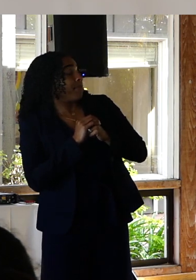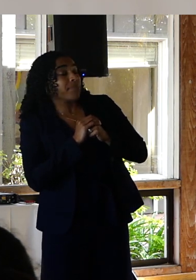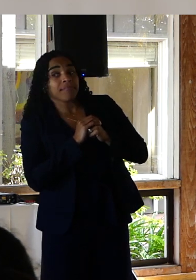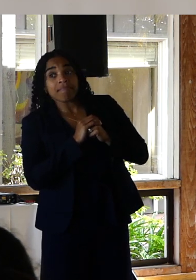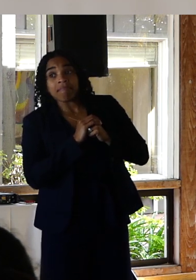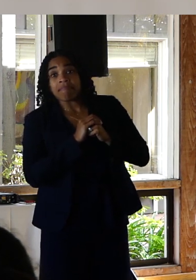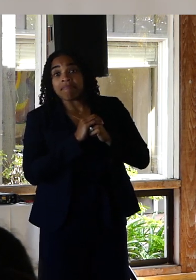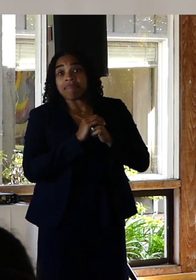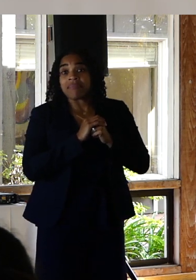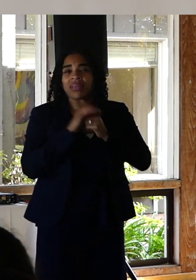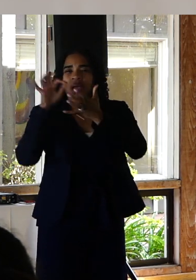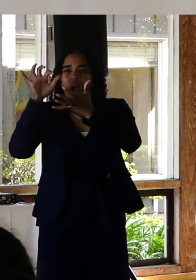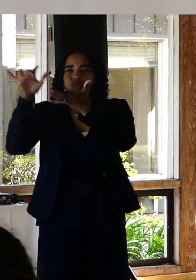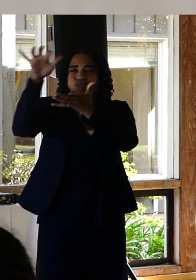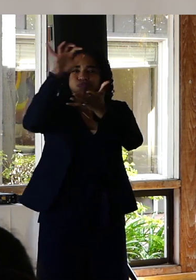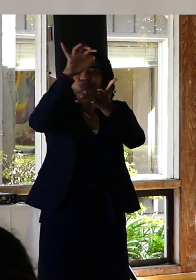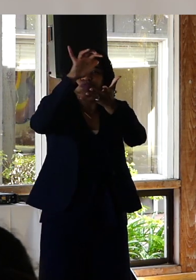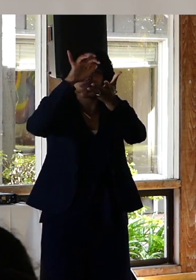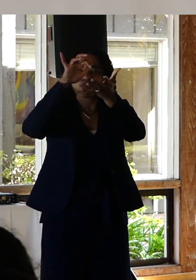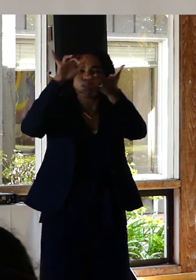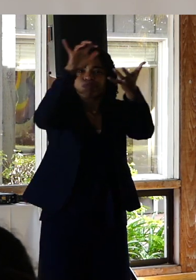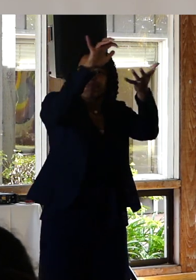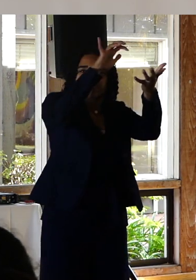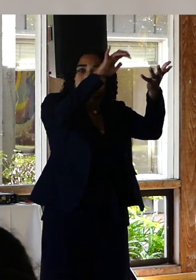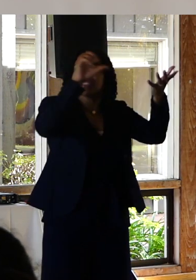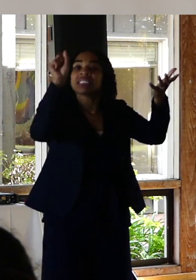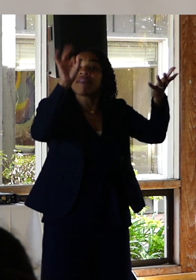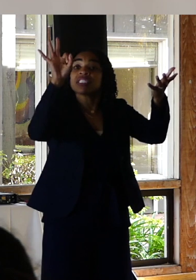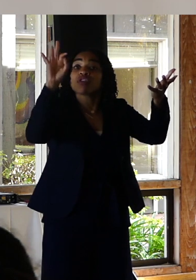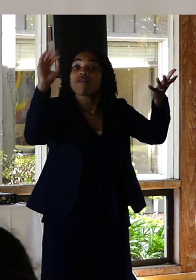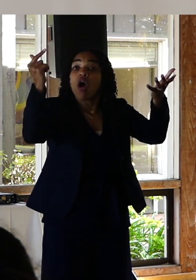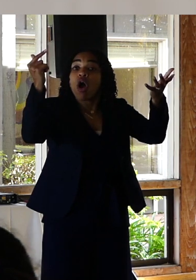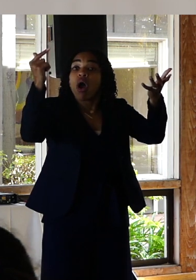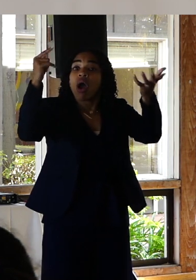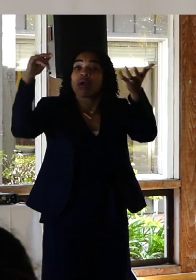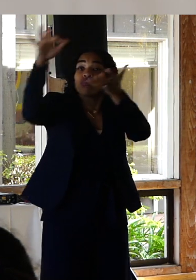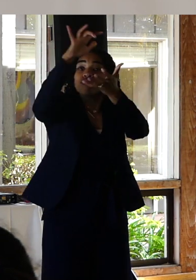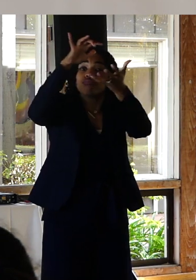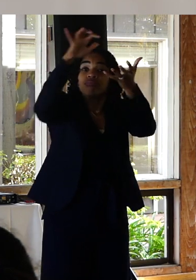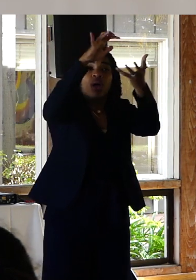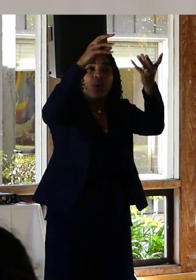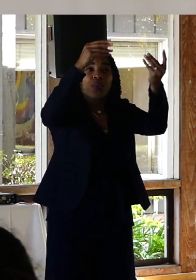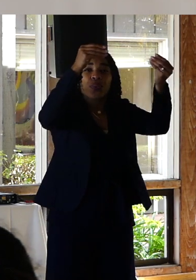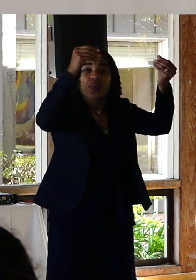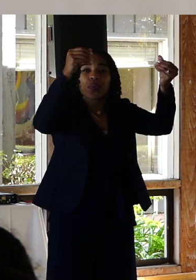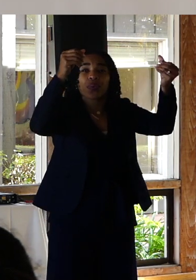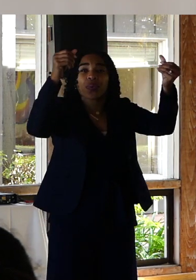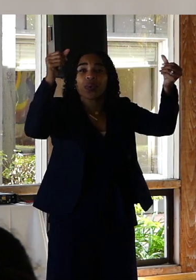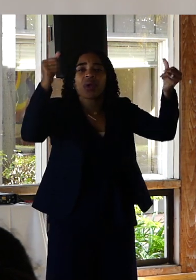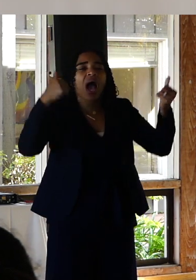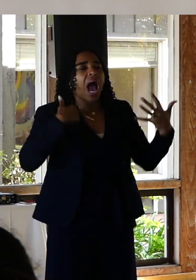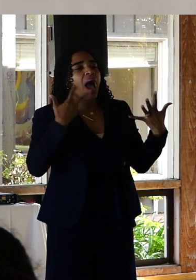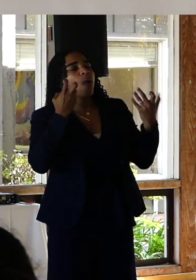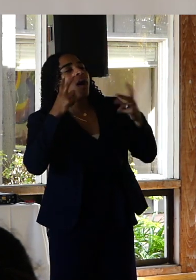San Francisco fog. would have worn off so I could see the city and the bay one last time.